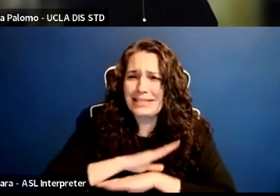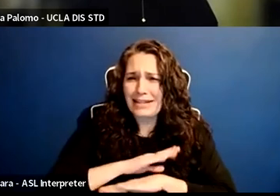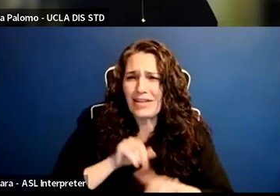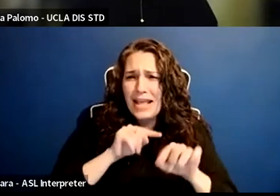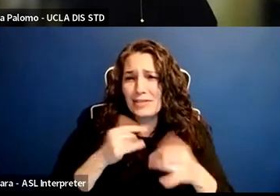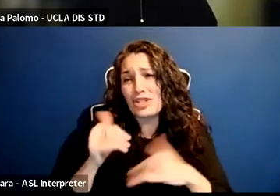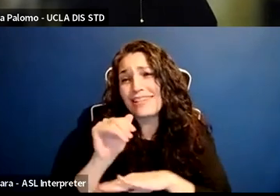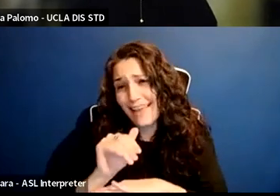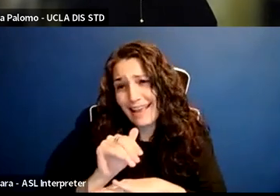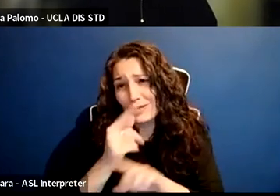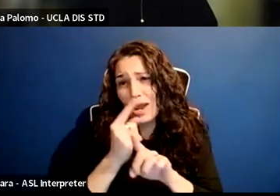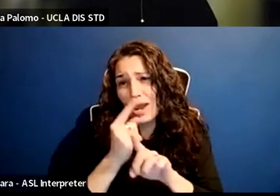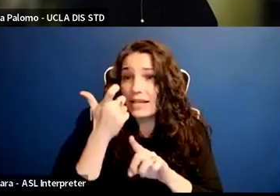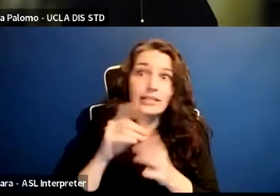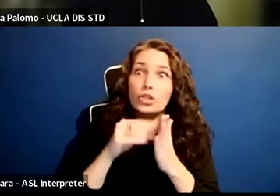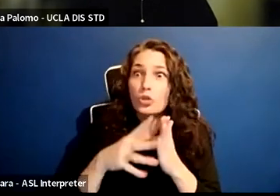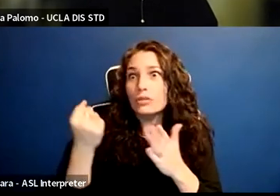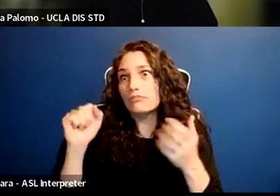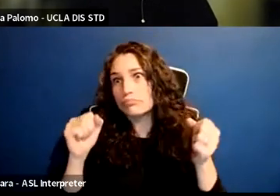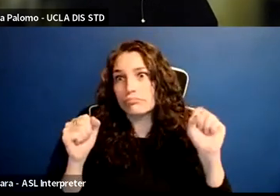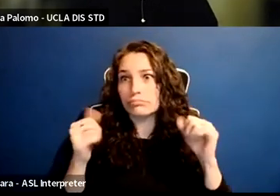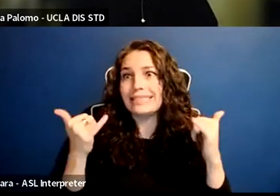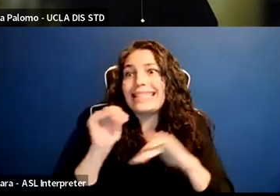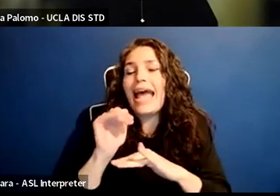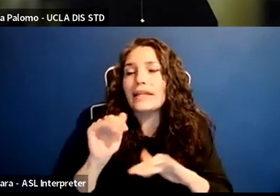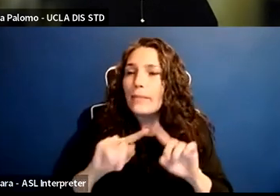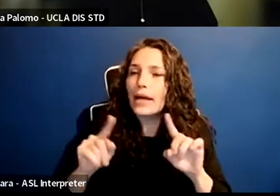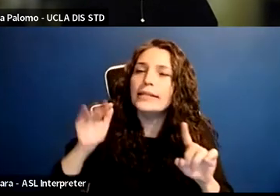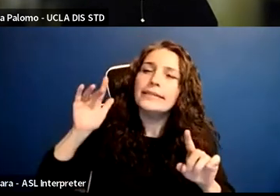for what the students are protesting about tonight, but it's something to think about